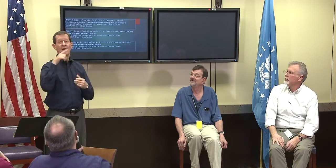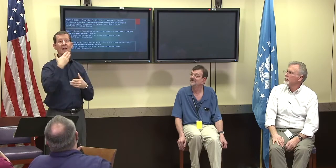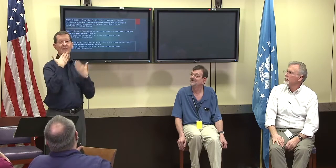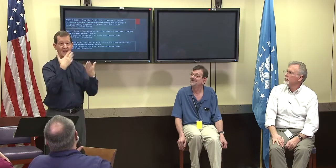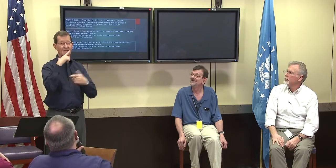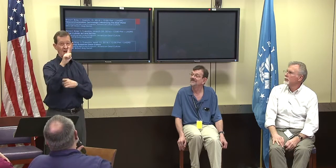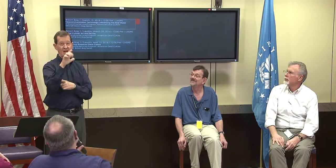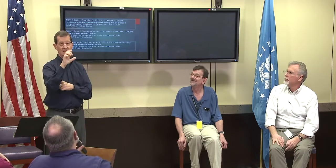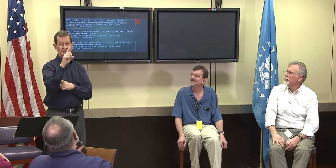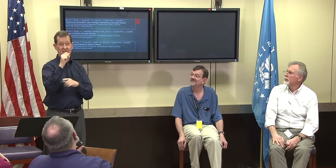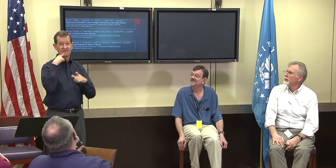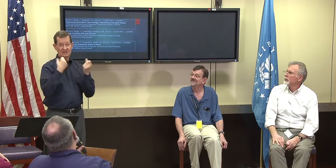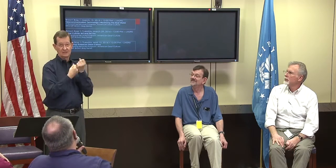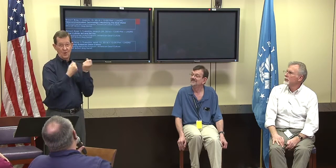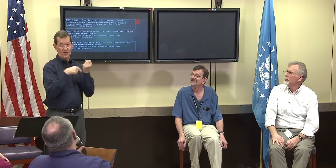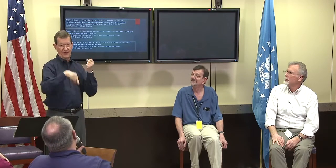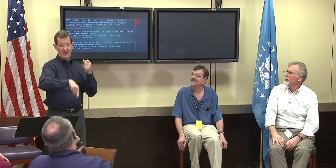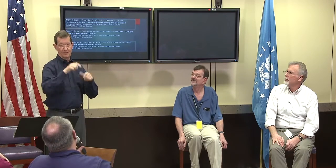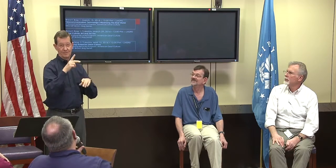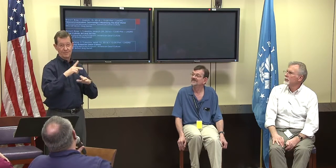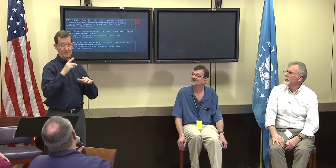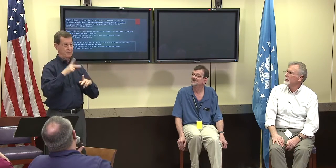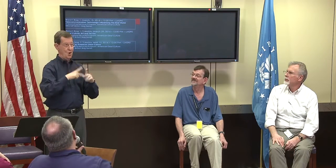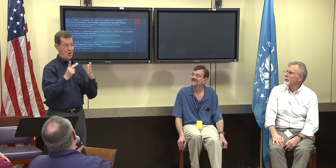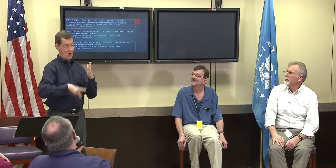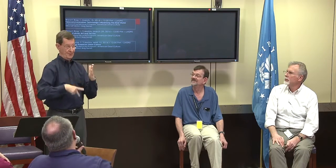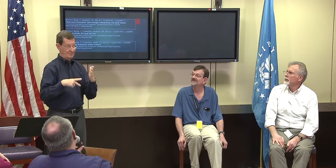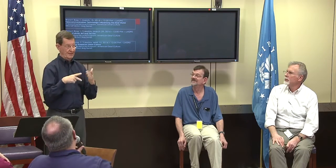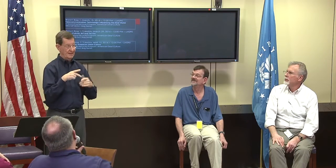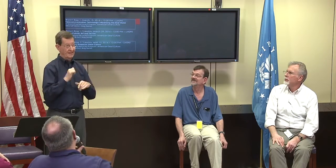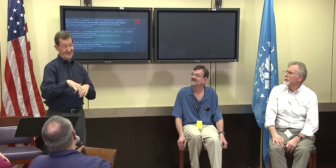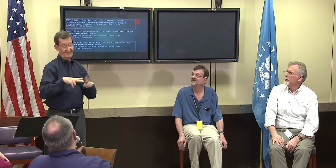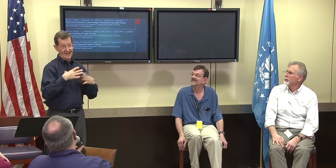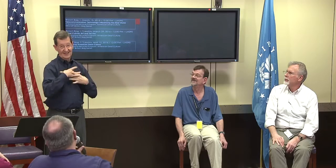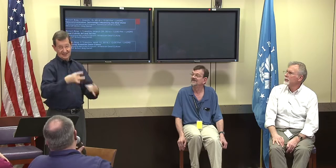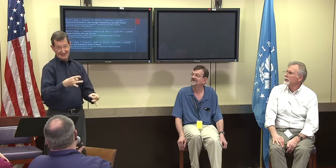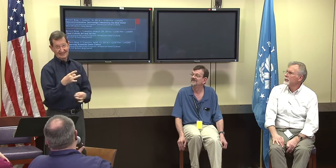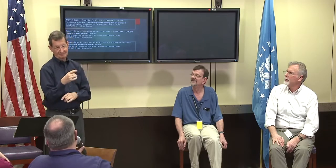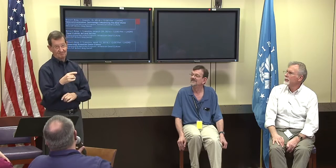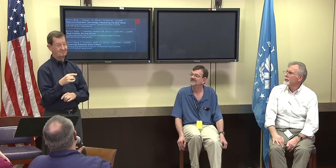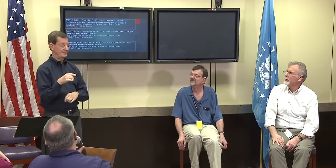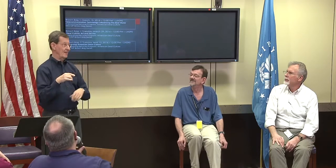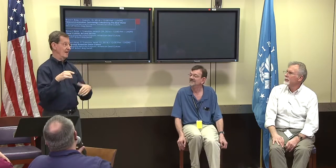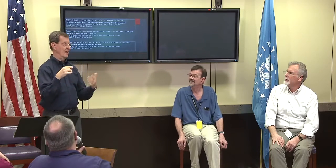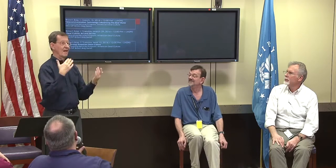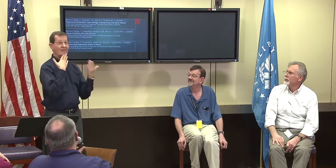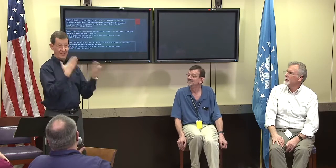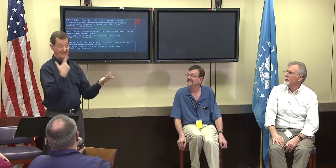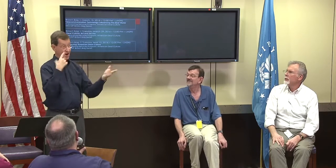So Alex is saying thank you everyone for on behalf of the Library of Congress Deaf Association for coming out to this program.